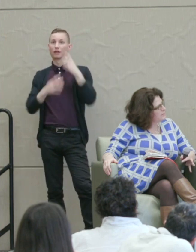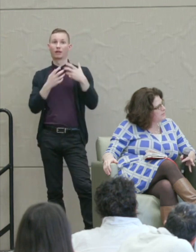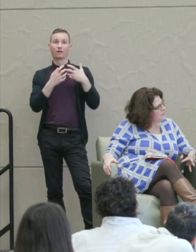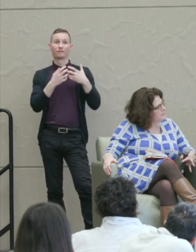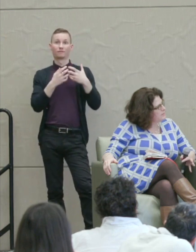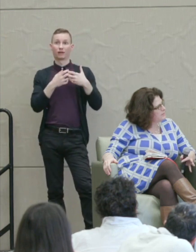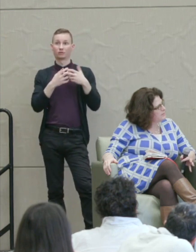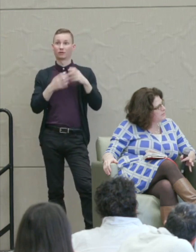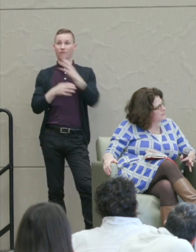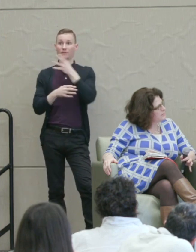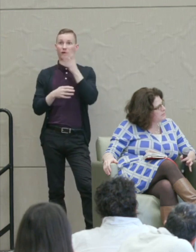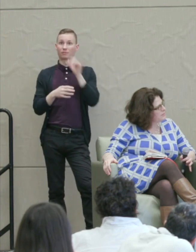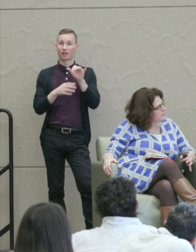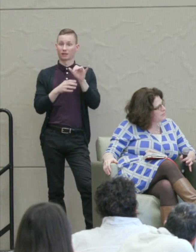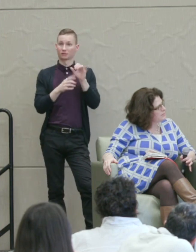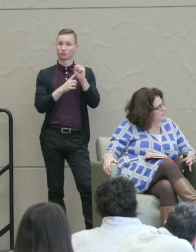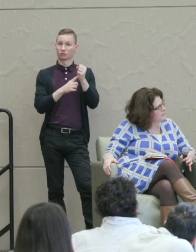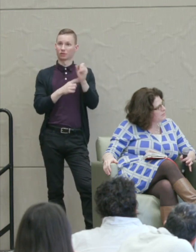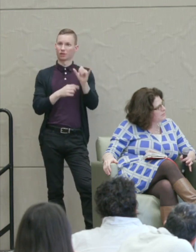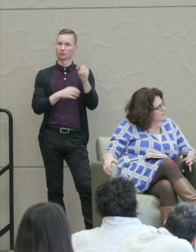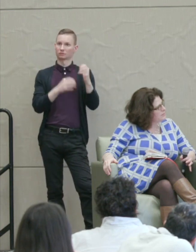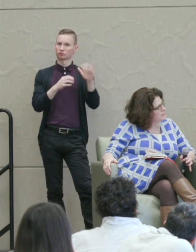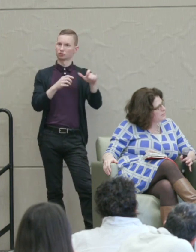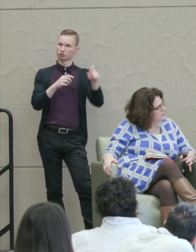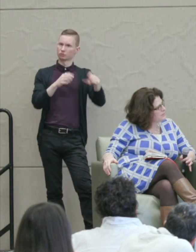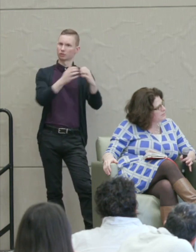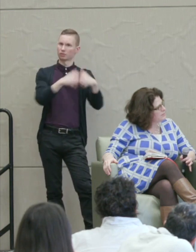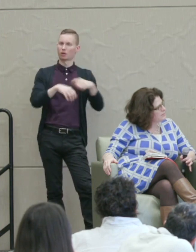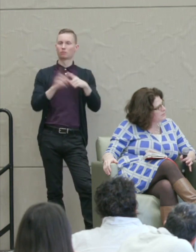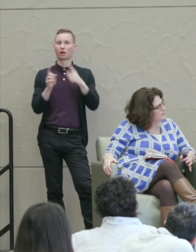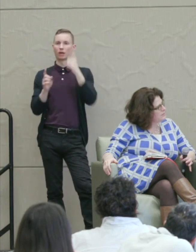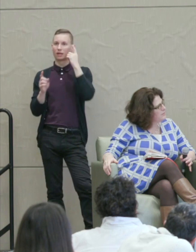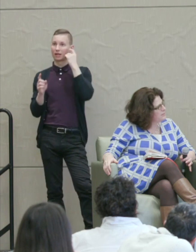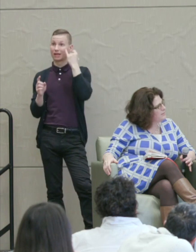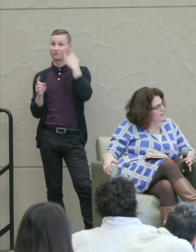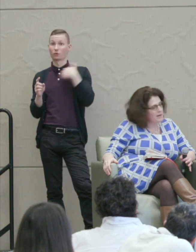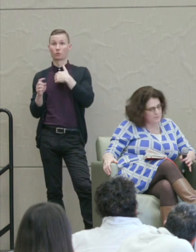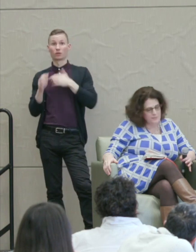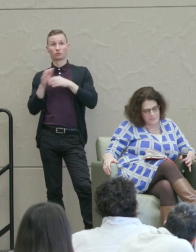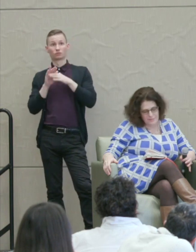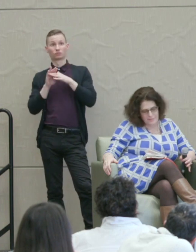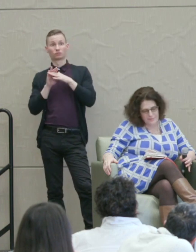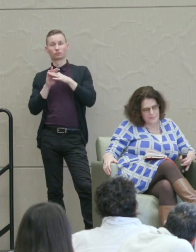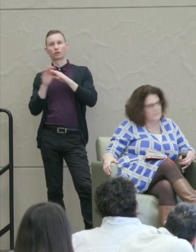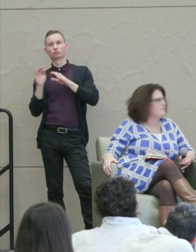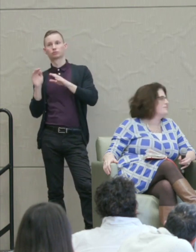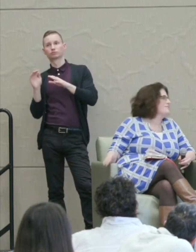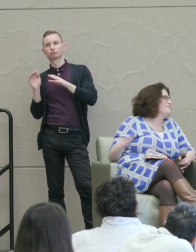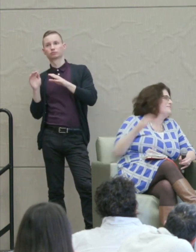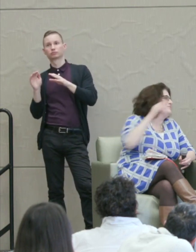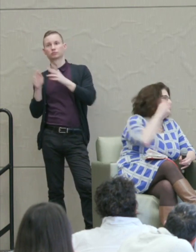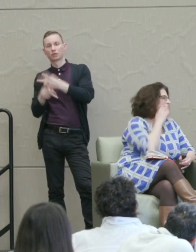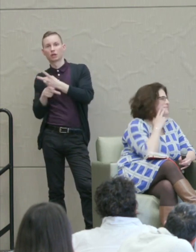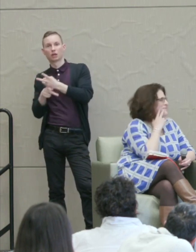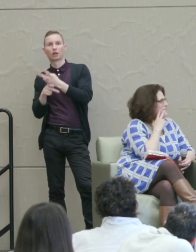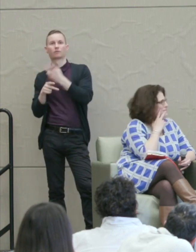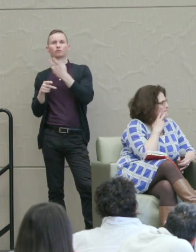But maybe meat eating of humanely raised meat might be more in the reformist. Martha Nussbaum: So it's tricky.